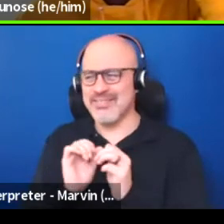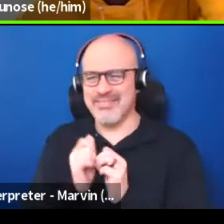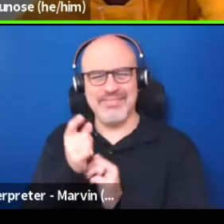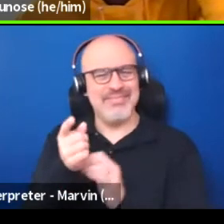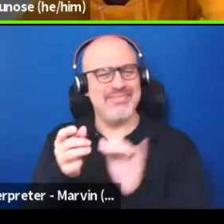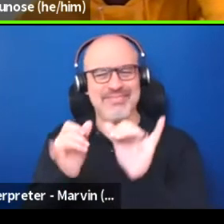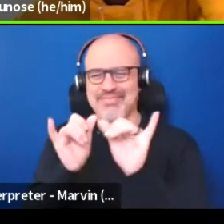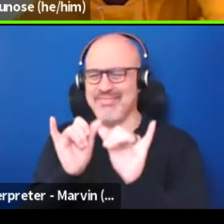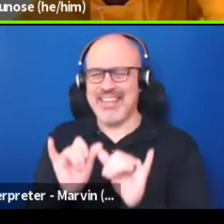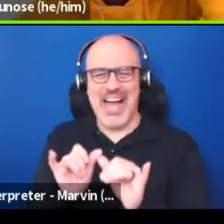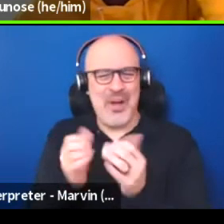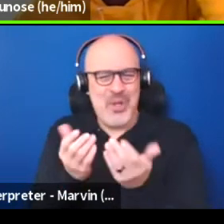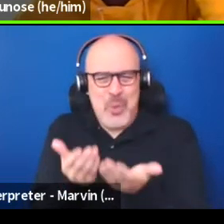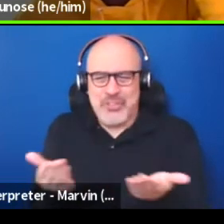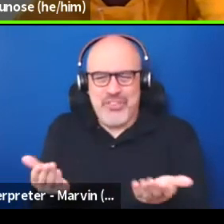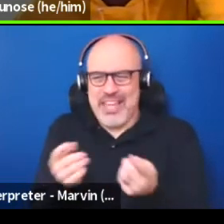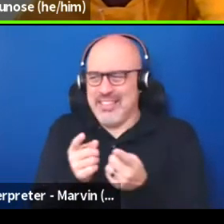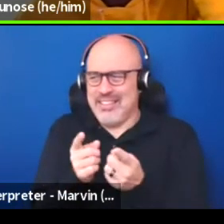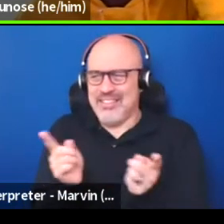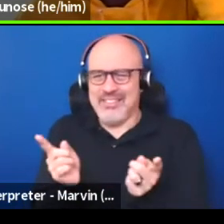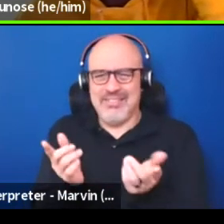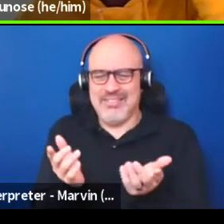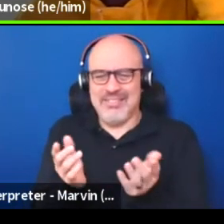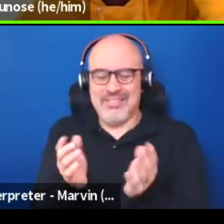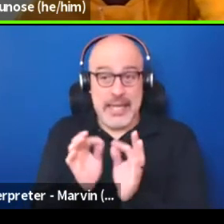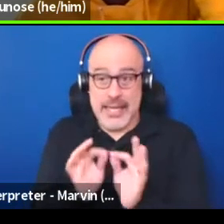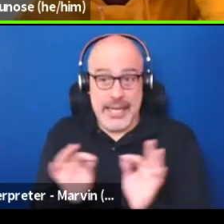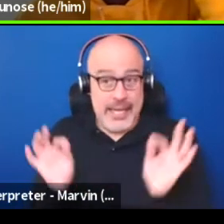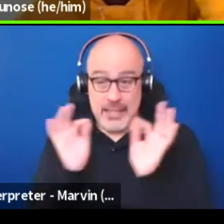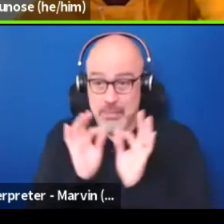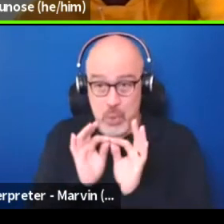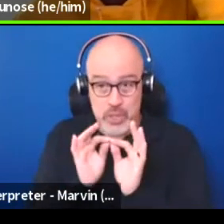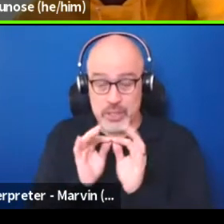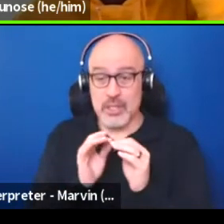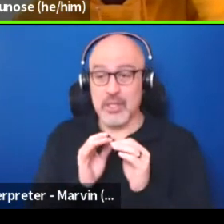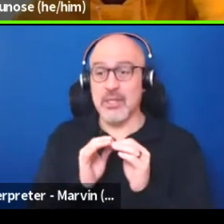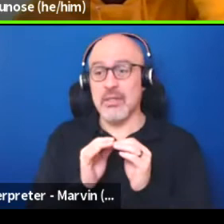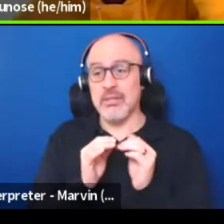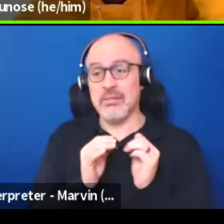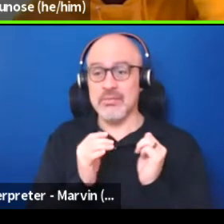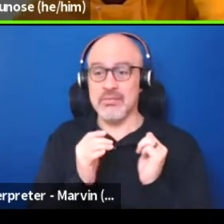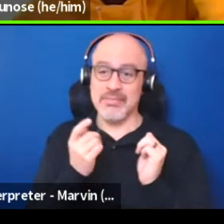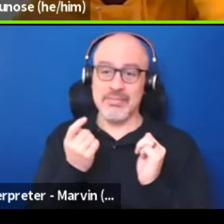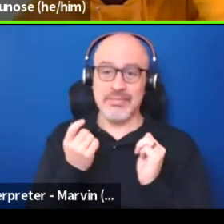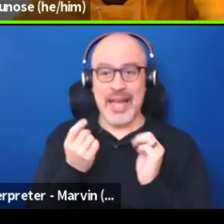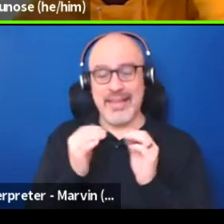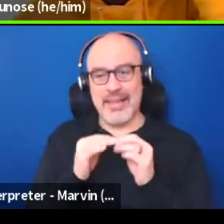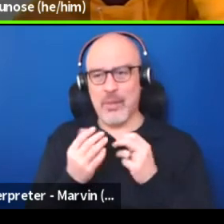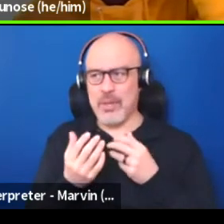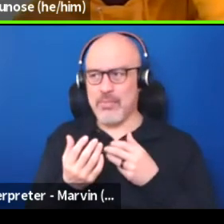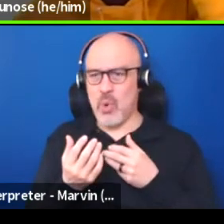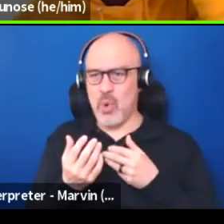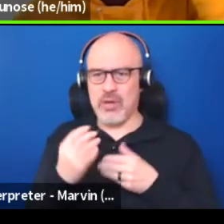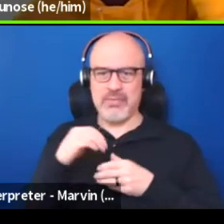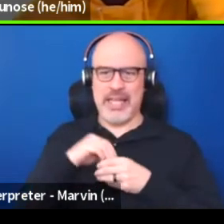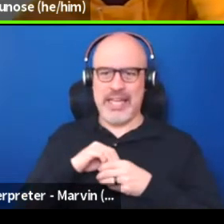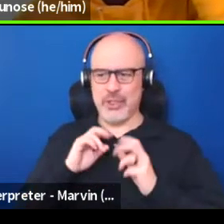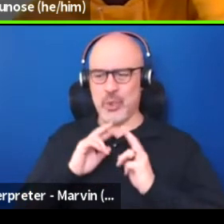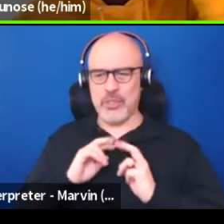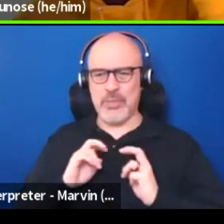And I think it's important to, again, be a little introspective about our society, that even even the fundamental concept